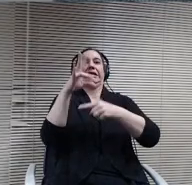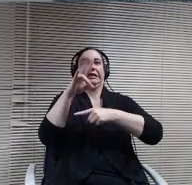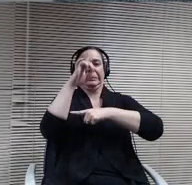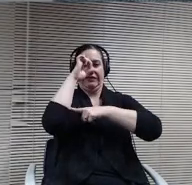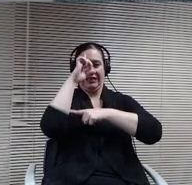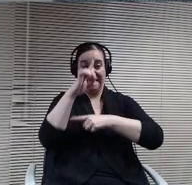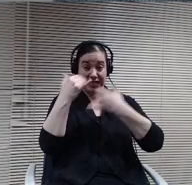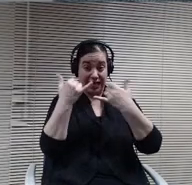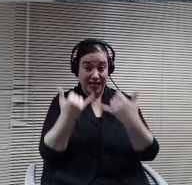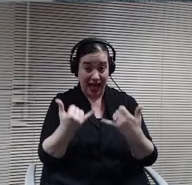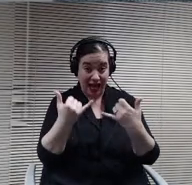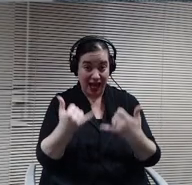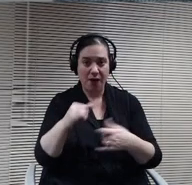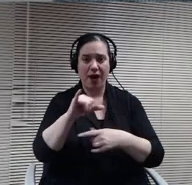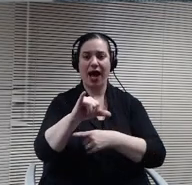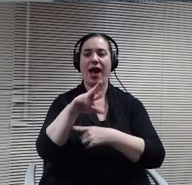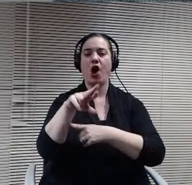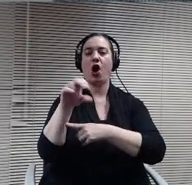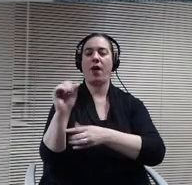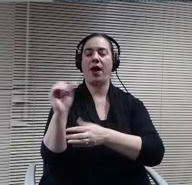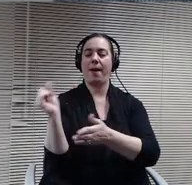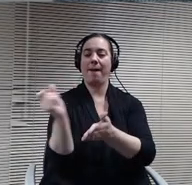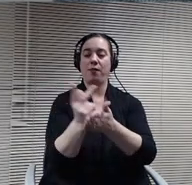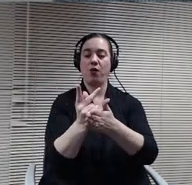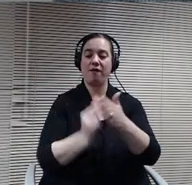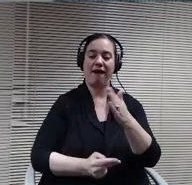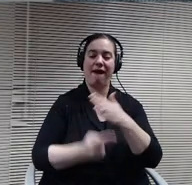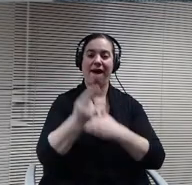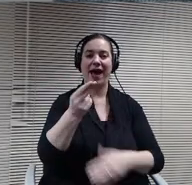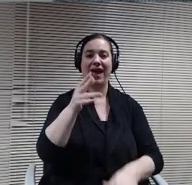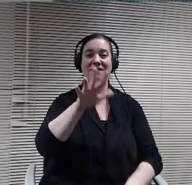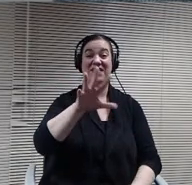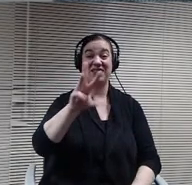approving a rate as high as $0.56, and so you've generally